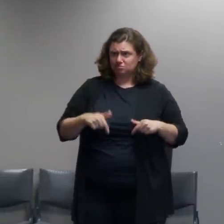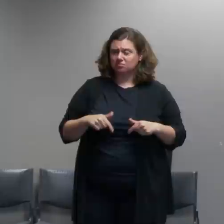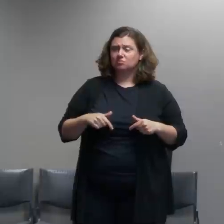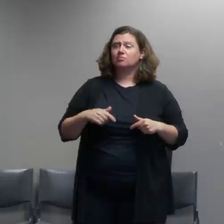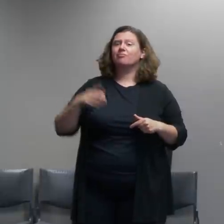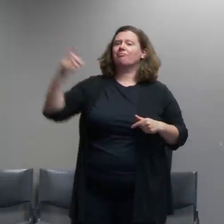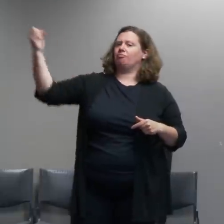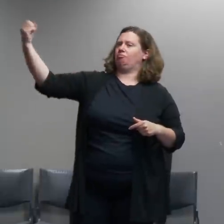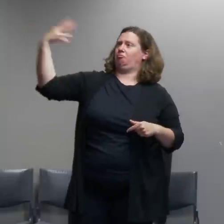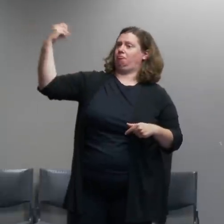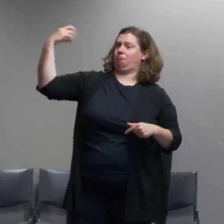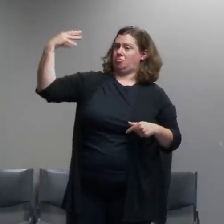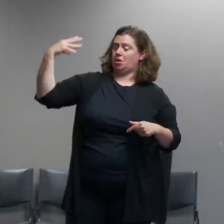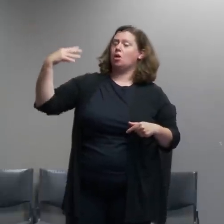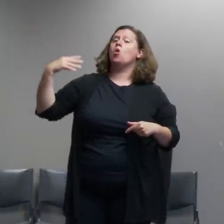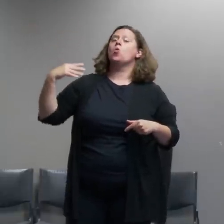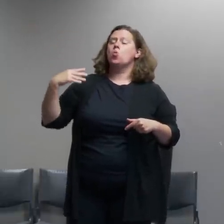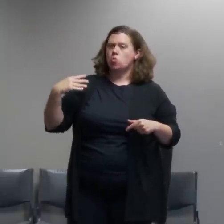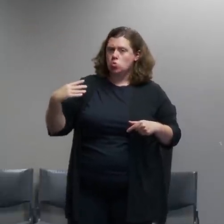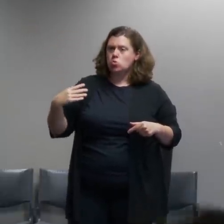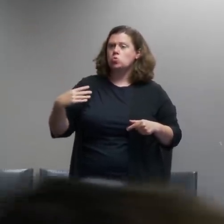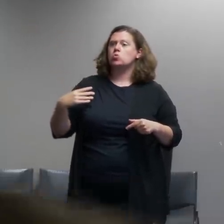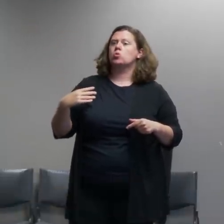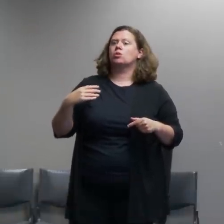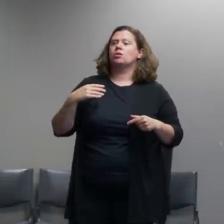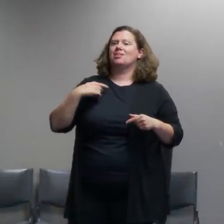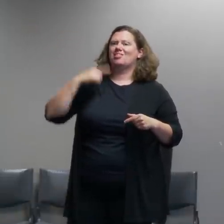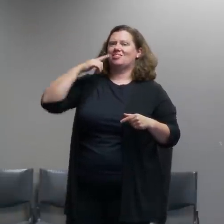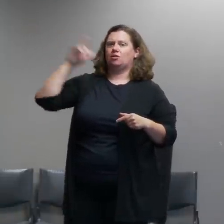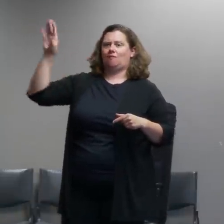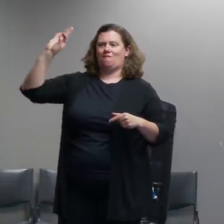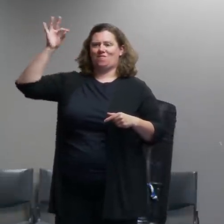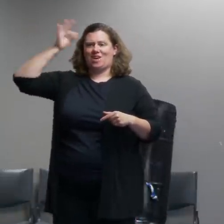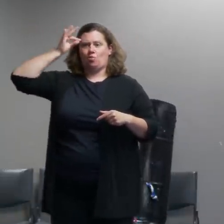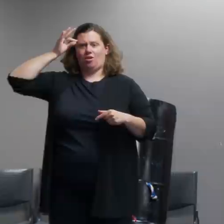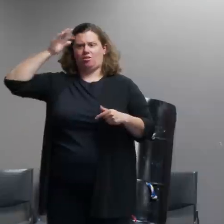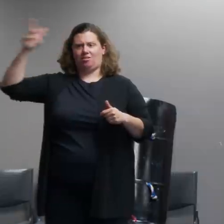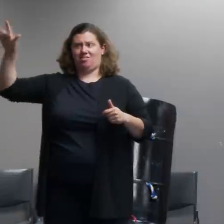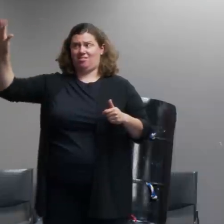concerns were just whatever the federal authorities were doing